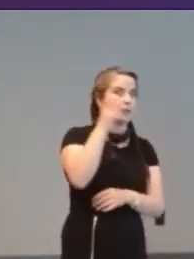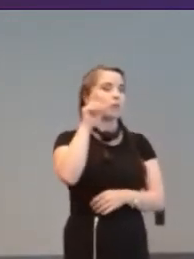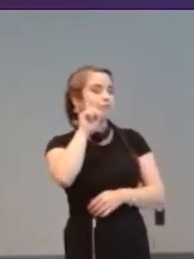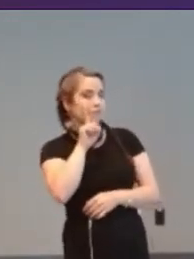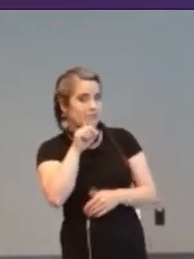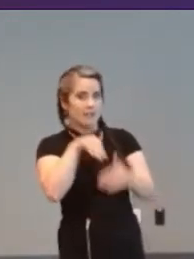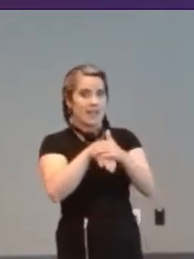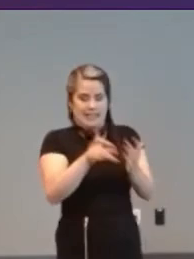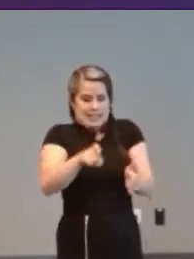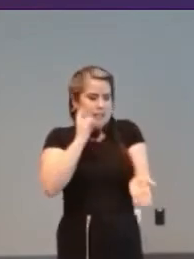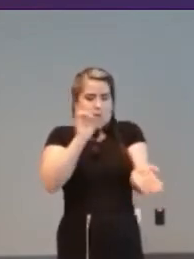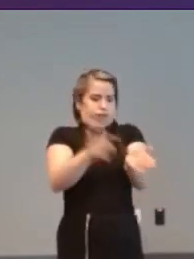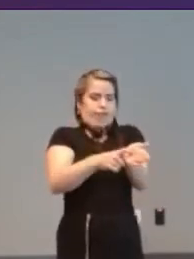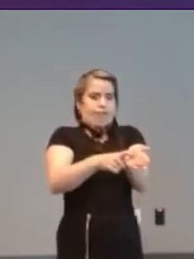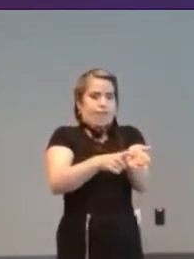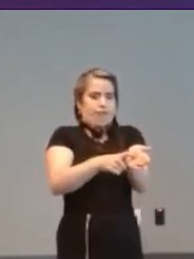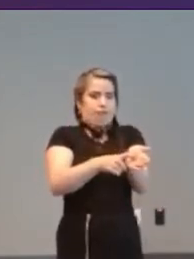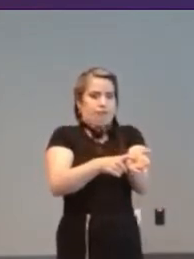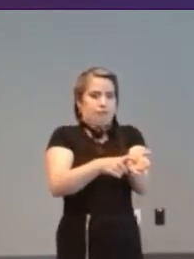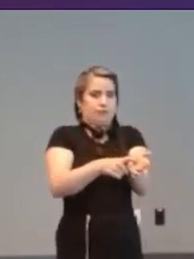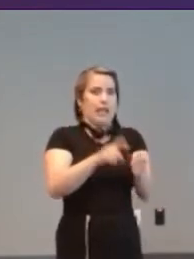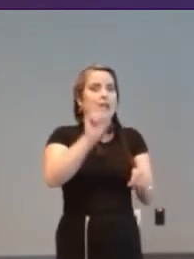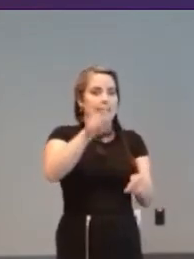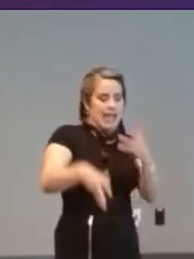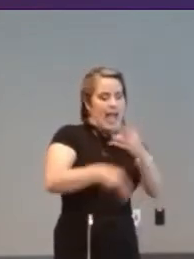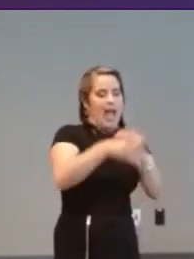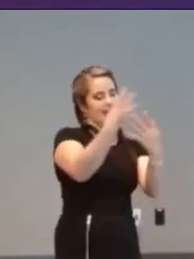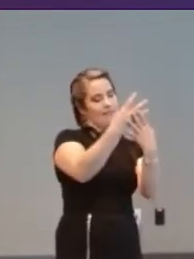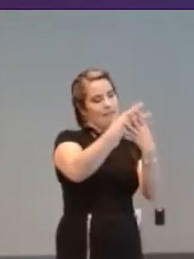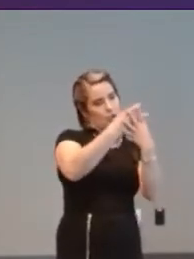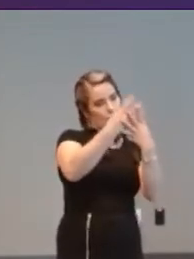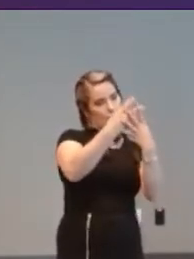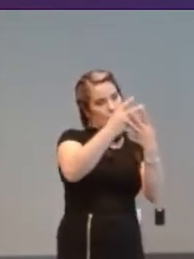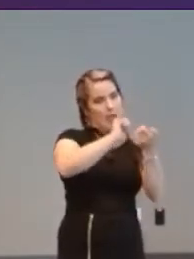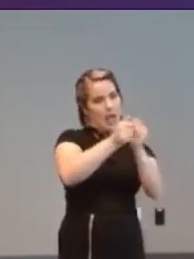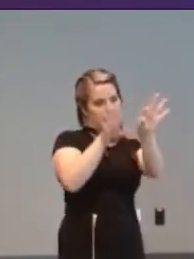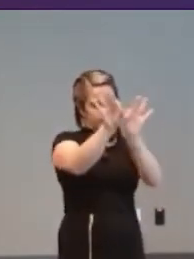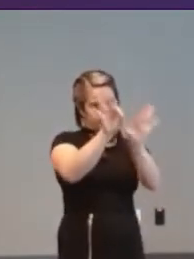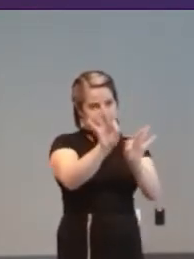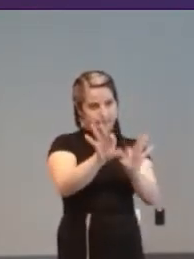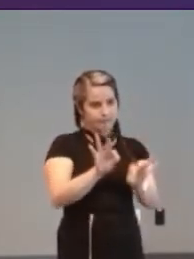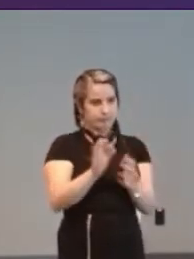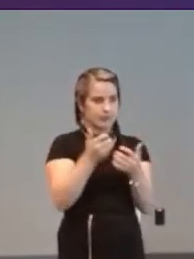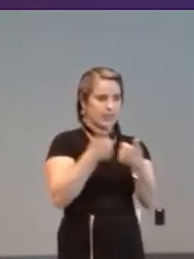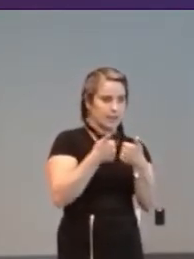be recognised and people filter through and find those but I know I know some people have said um